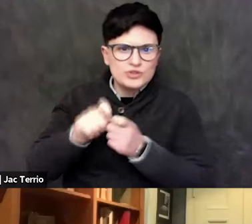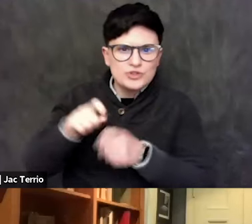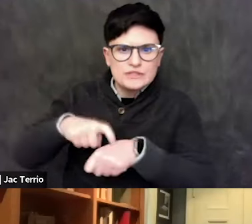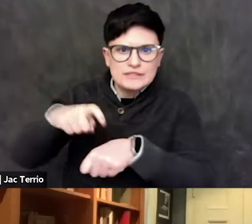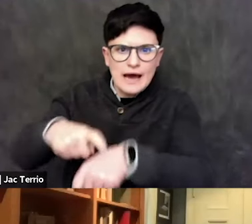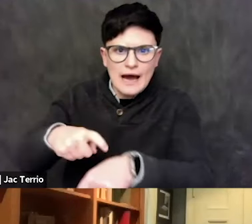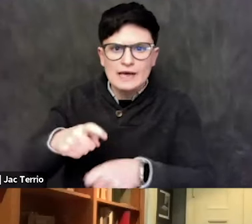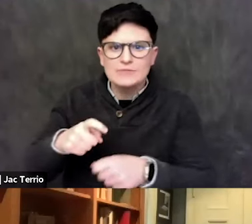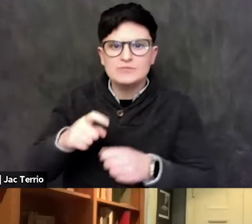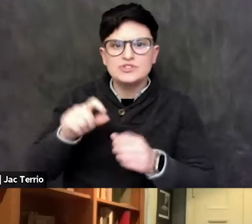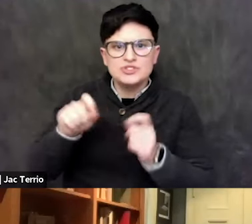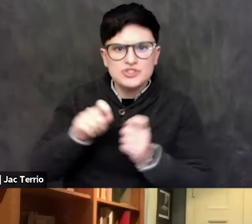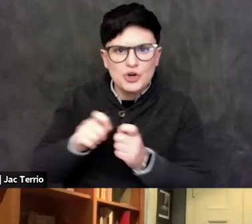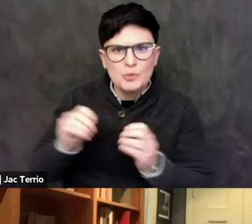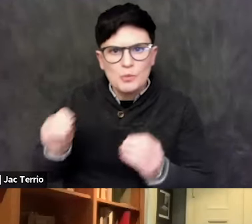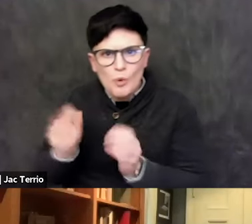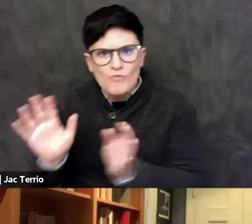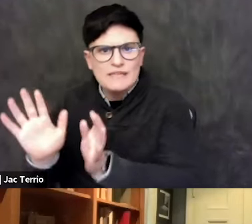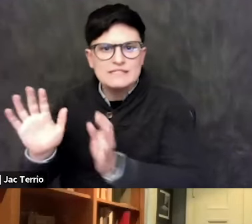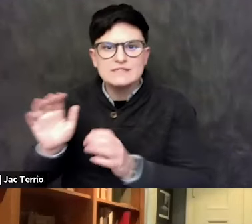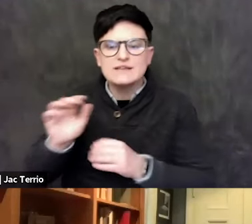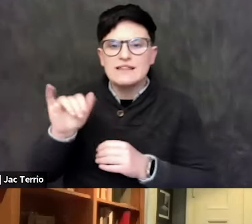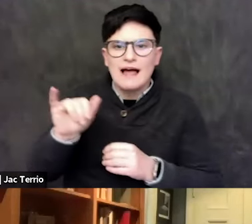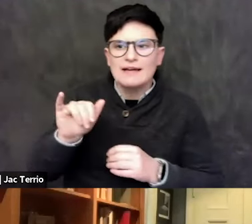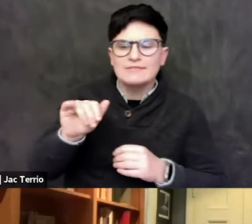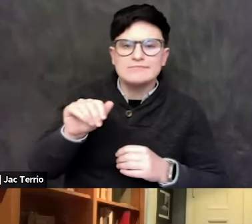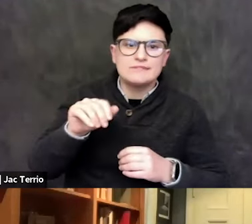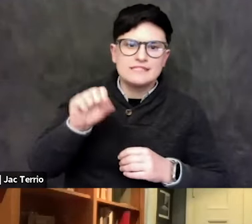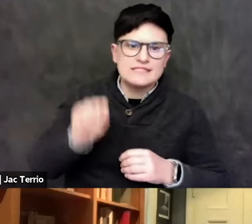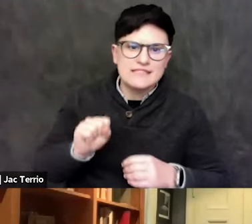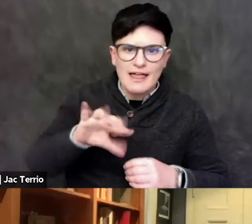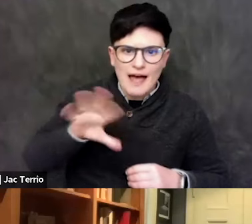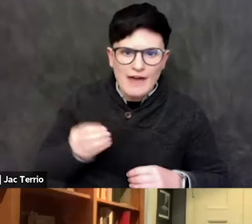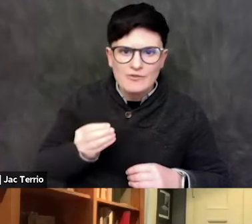South Africa, and anti-war, and so forth. And this has the imagination,